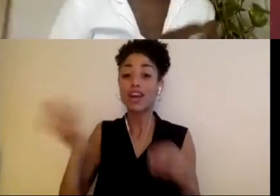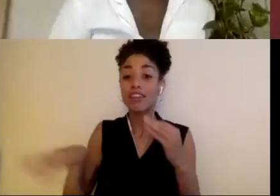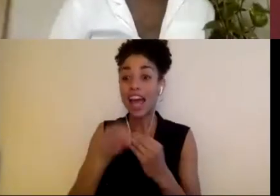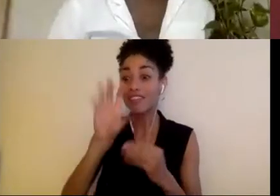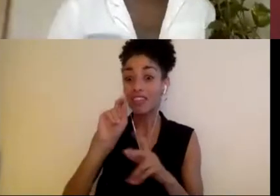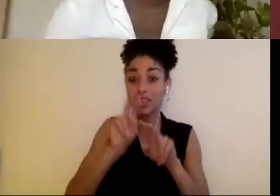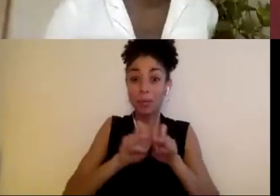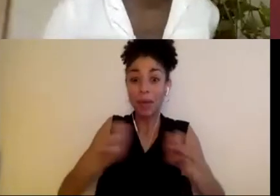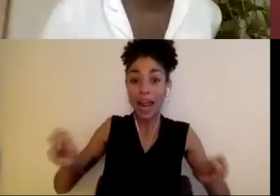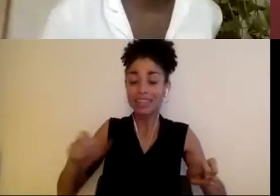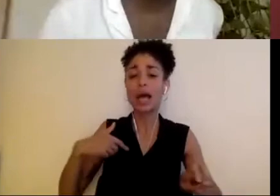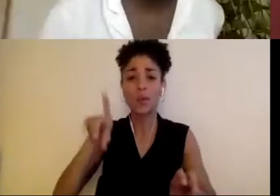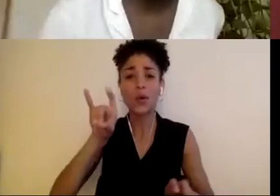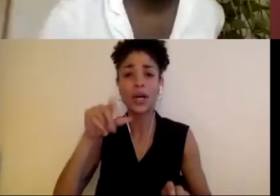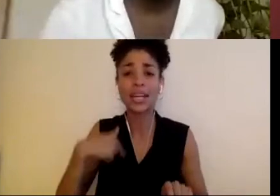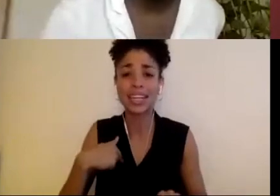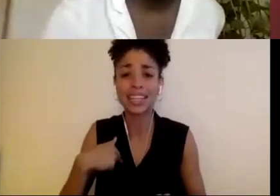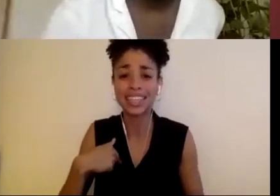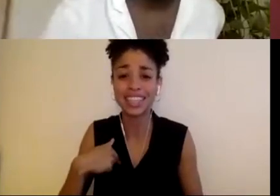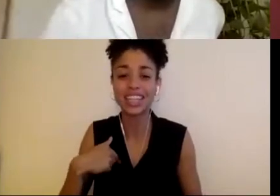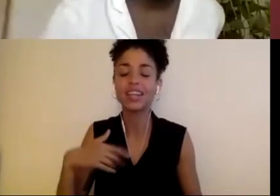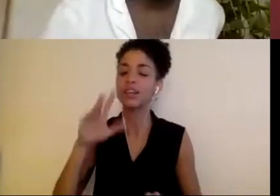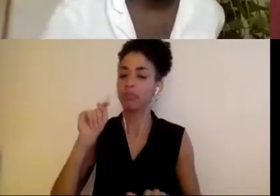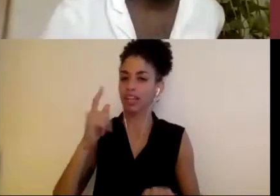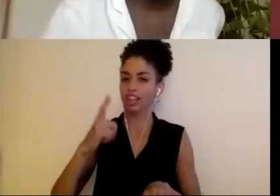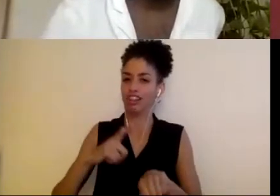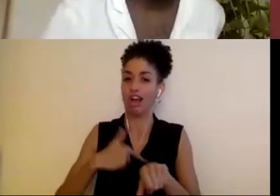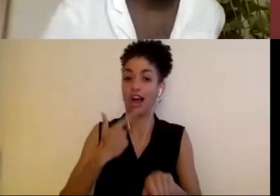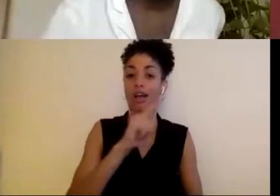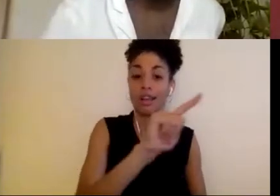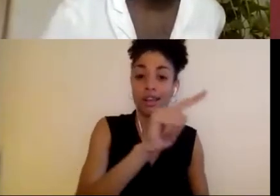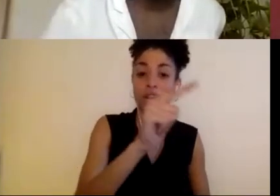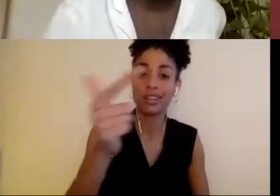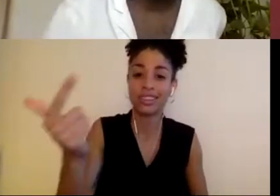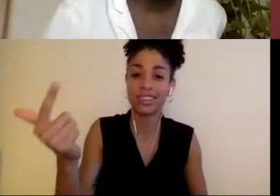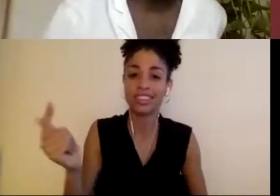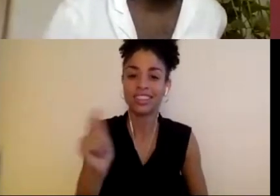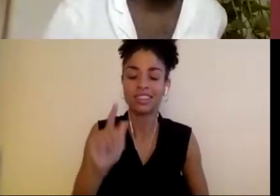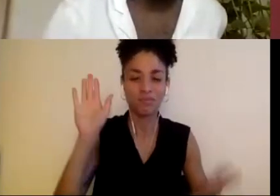Would have taken a little too long, I think. Alright, Jerron, why don't you close us out?